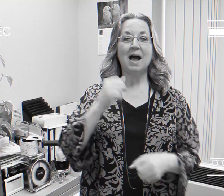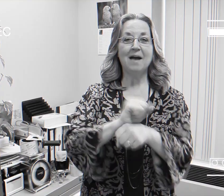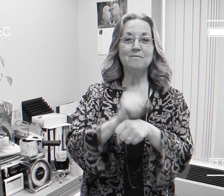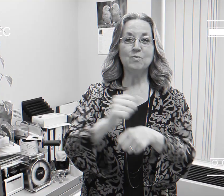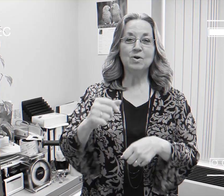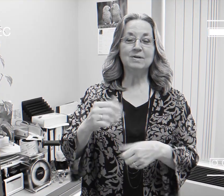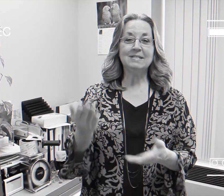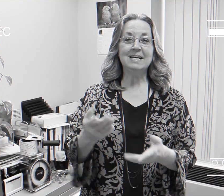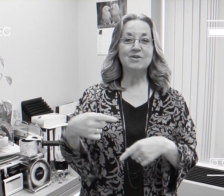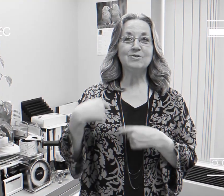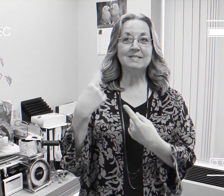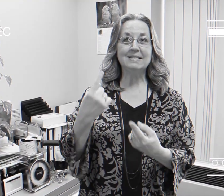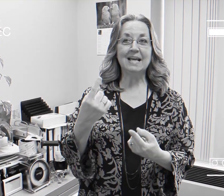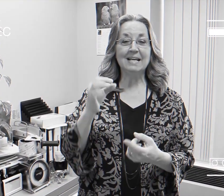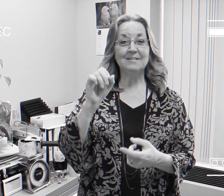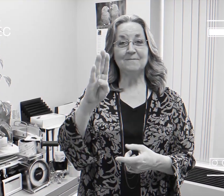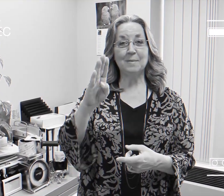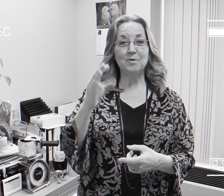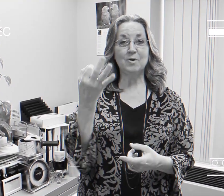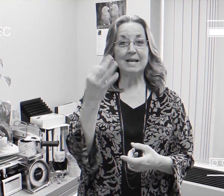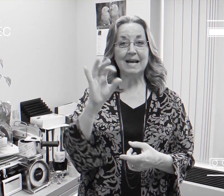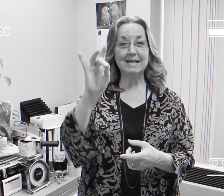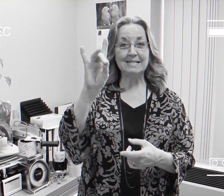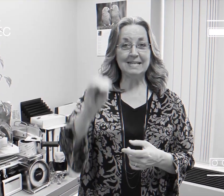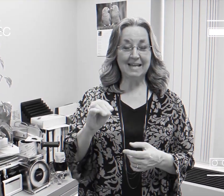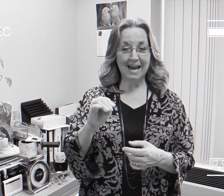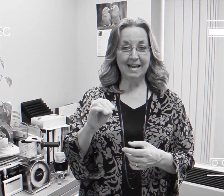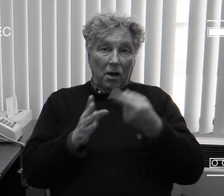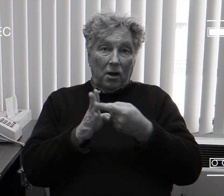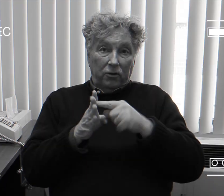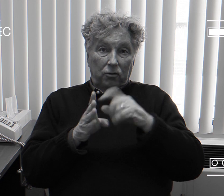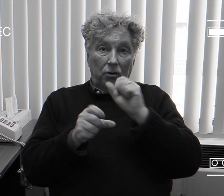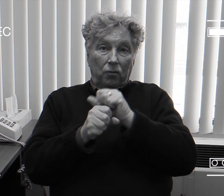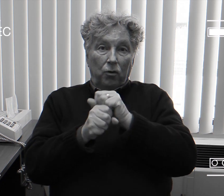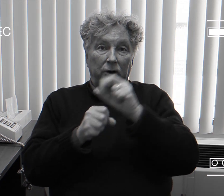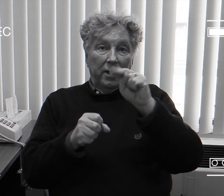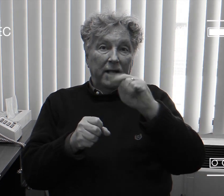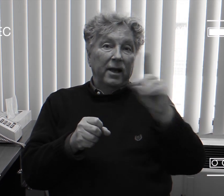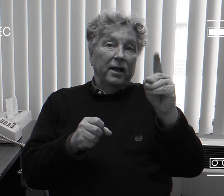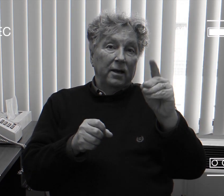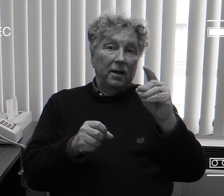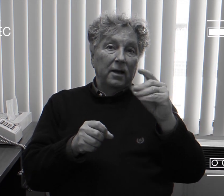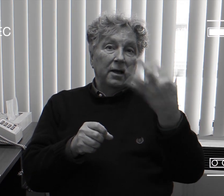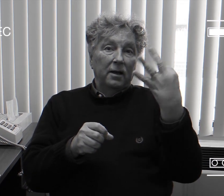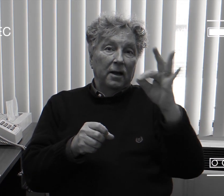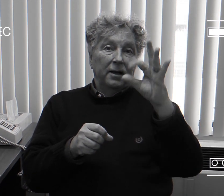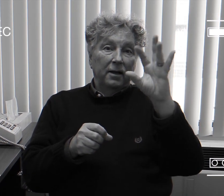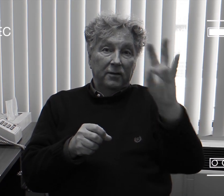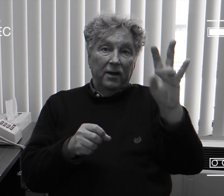I've been working here since February of 1980 I started working at the NAD in 1977